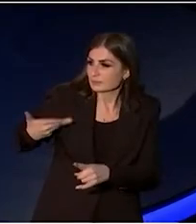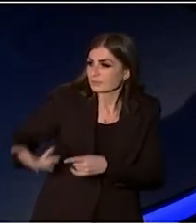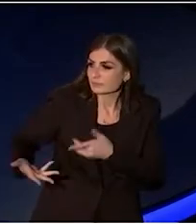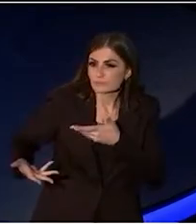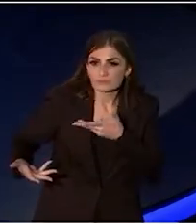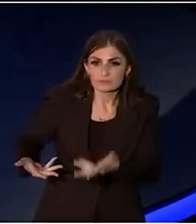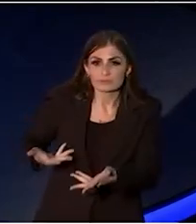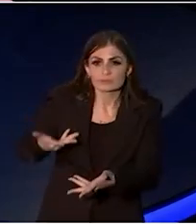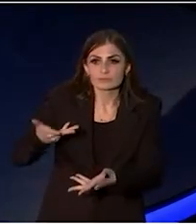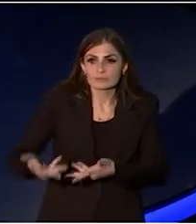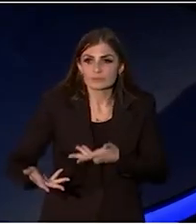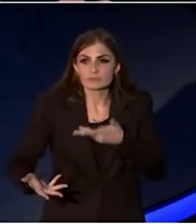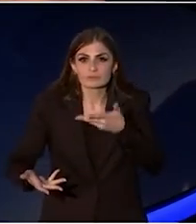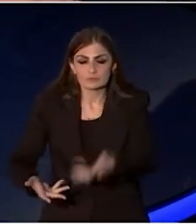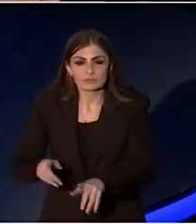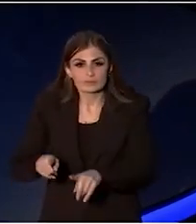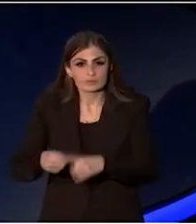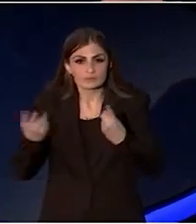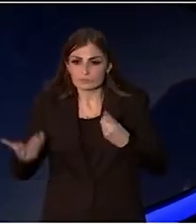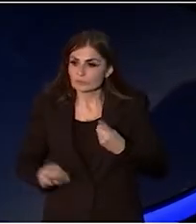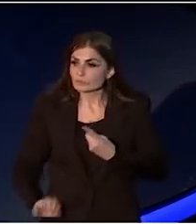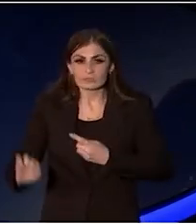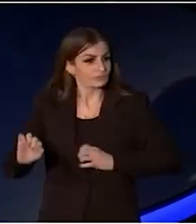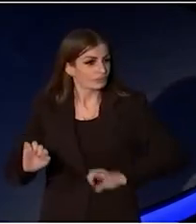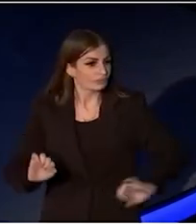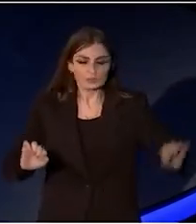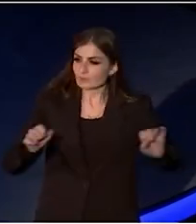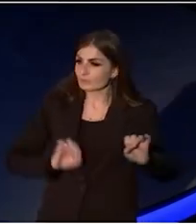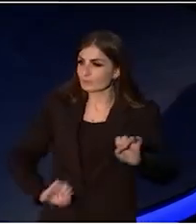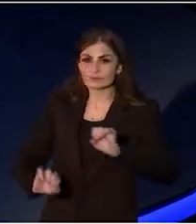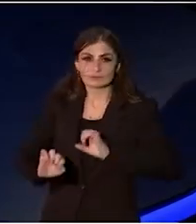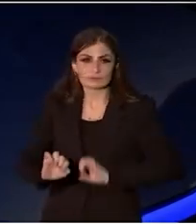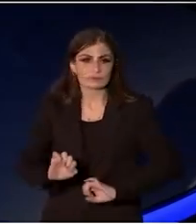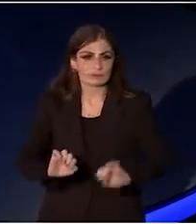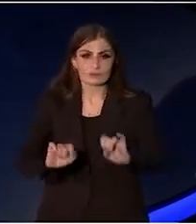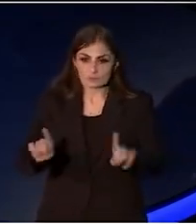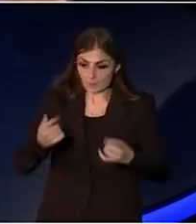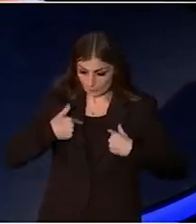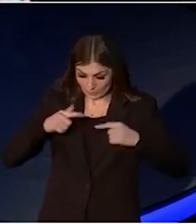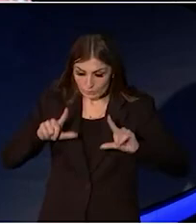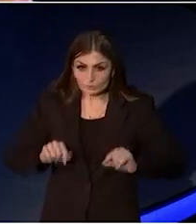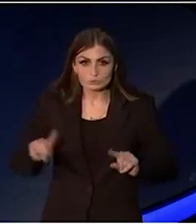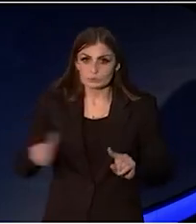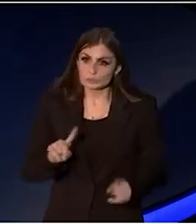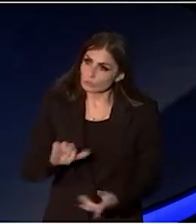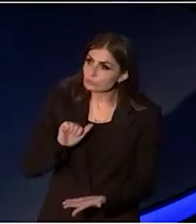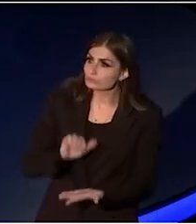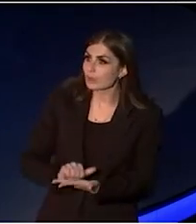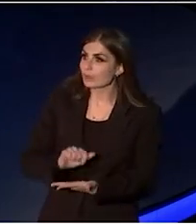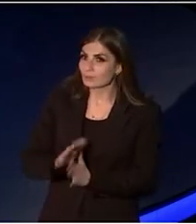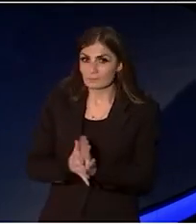and silos springing onto slam stages. And apparently what we're doing what wasn't real poetry.